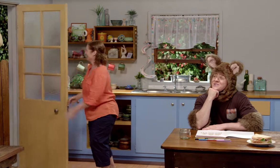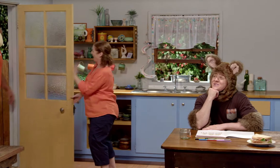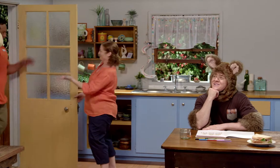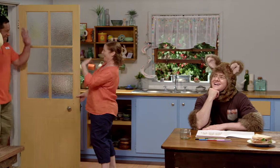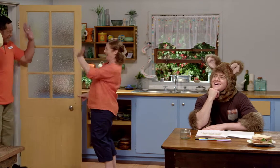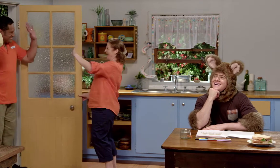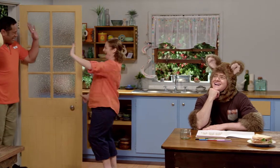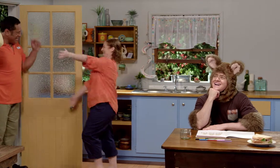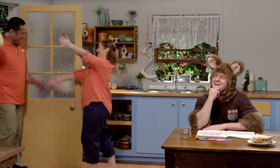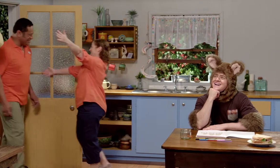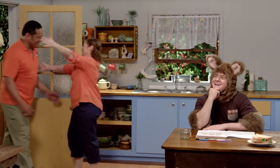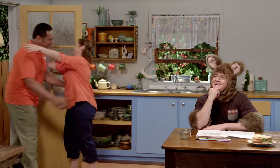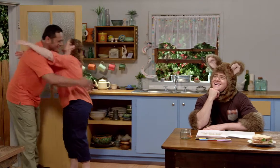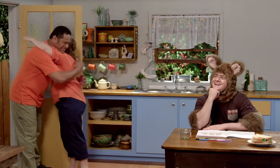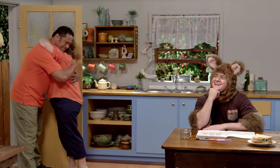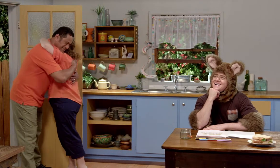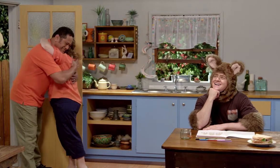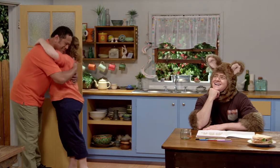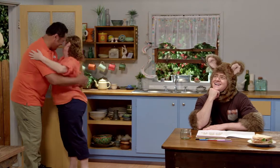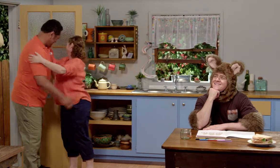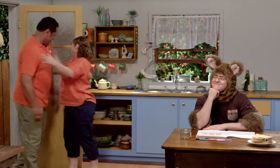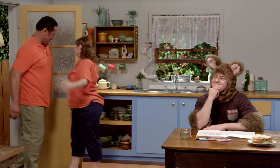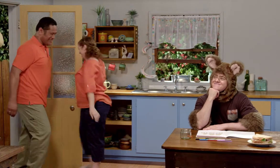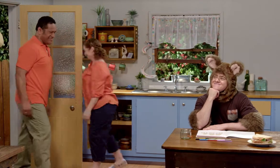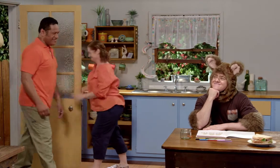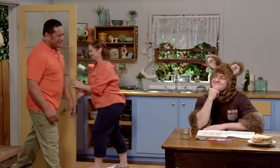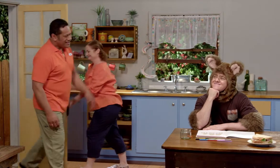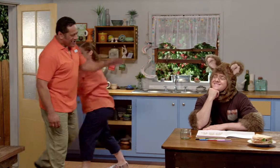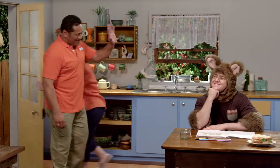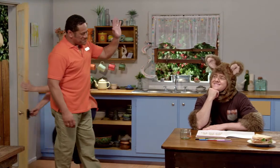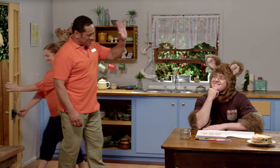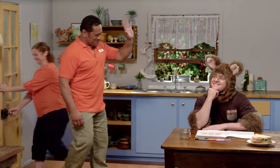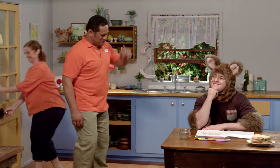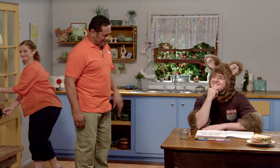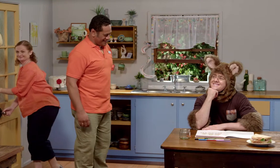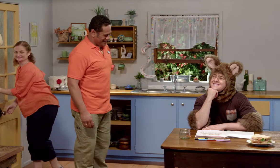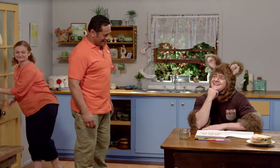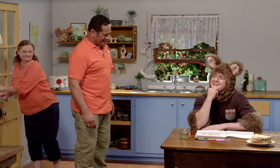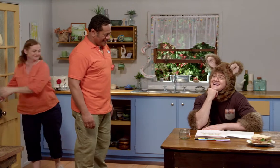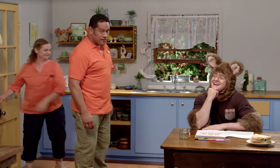Oh. Hello Sally! Hello Jay, come in. Hello Possum!